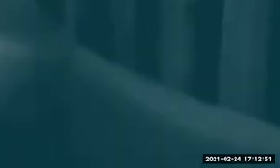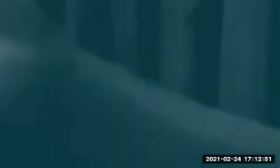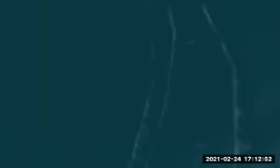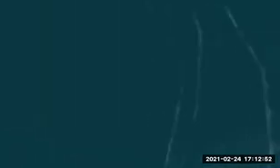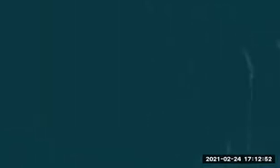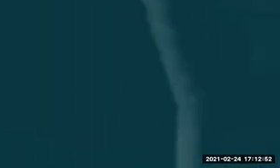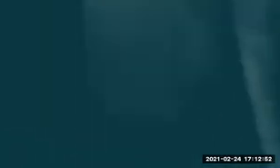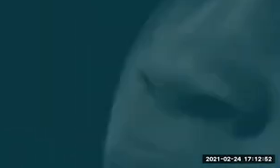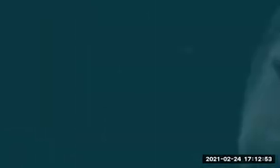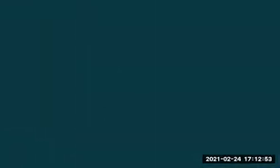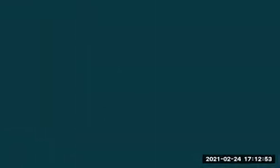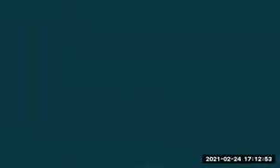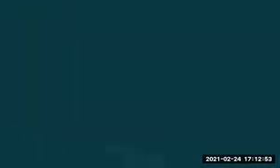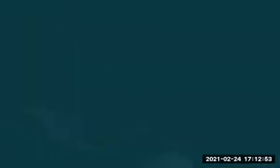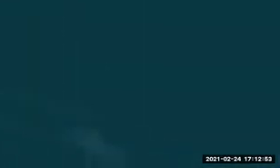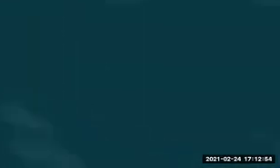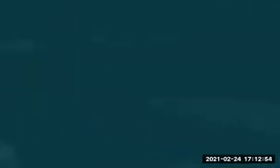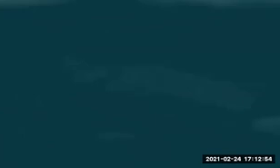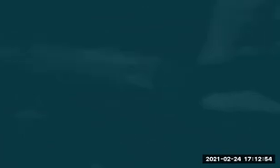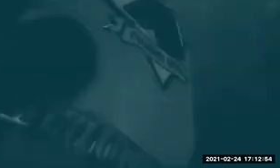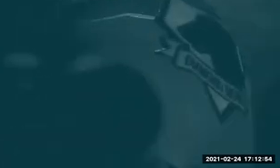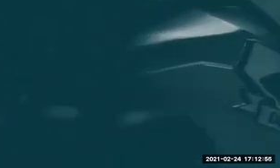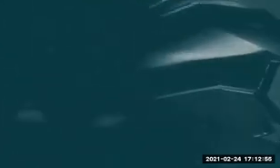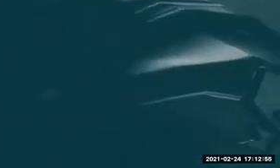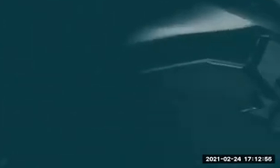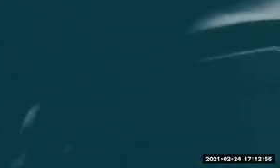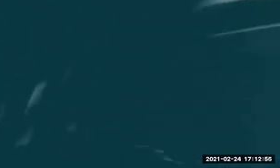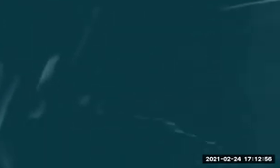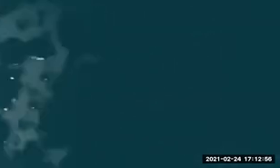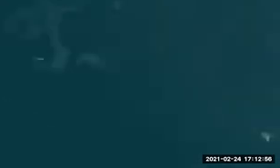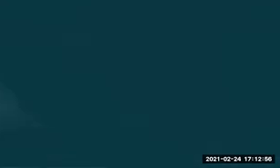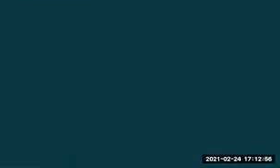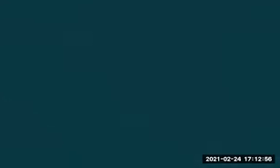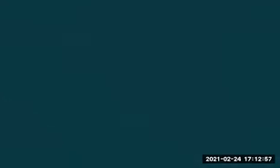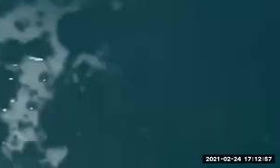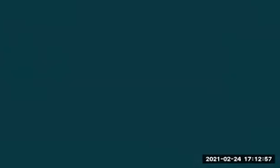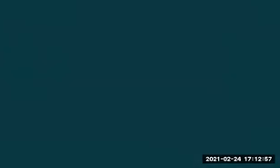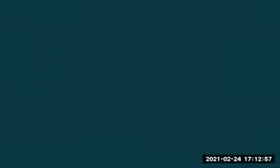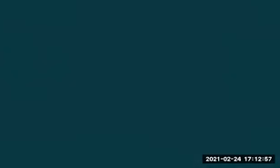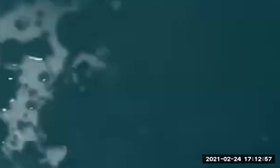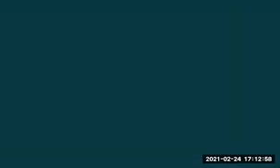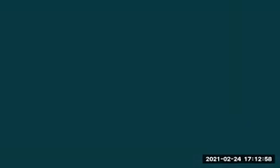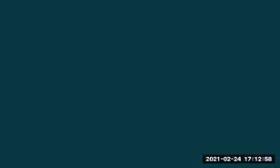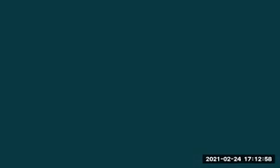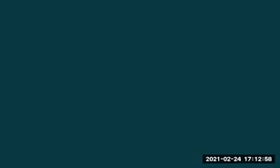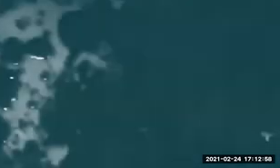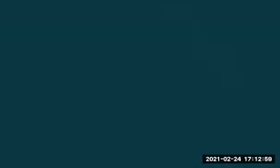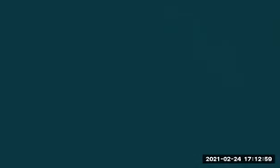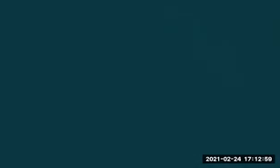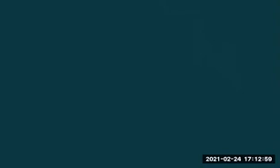where it's going to take place, I know what I'm going for. So now it's time for me to sew them together into level beats. So I start with a beat